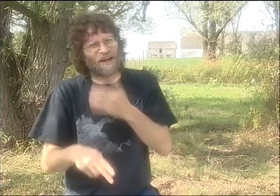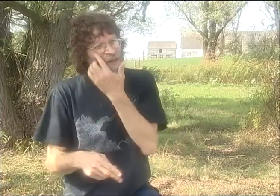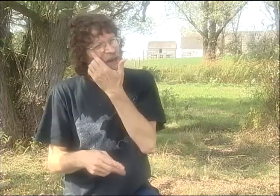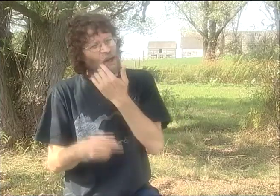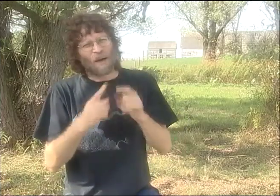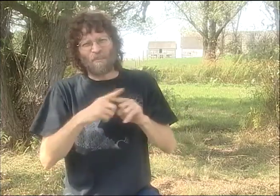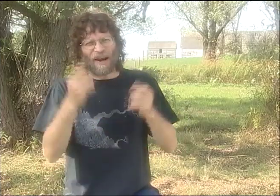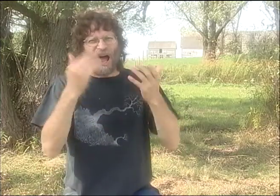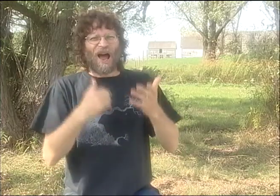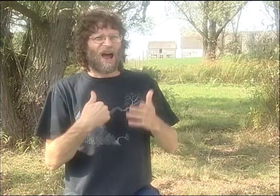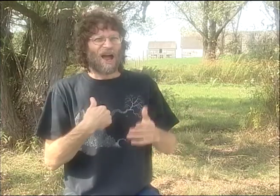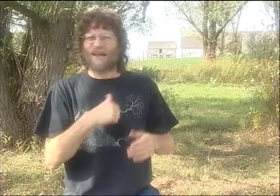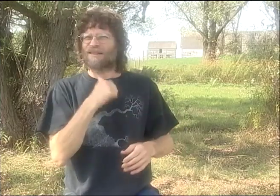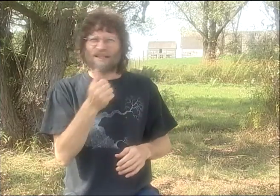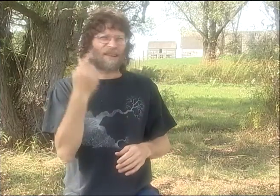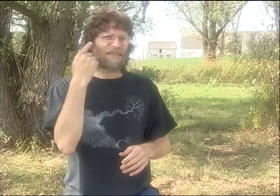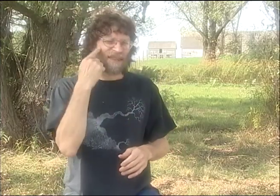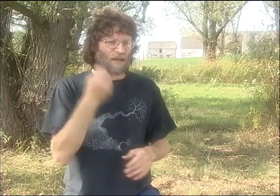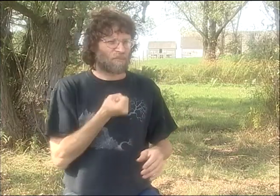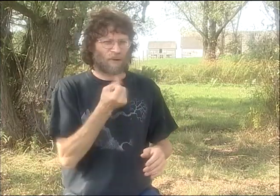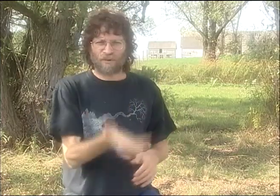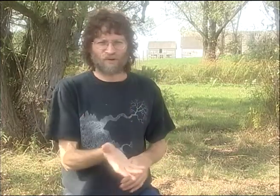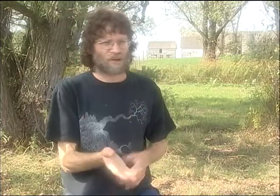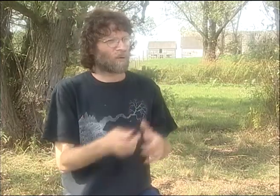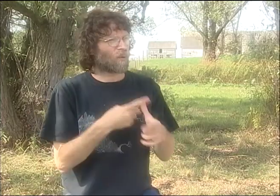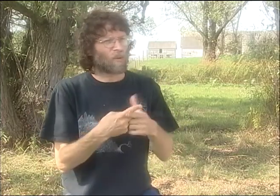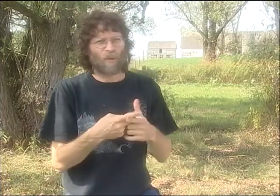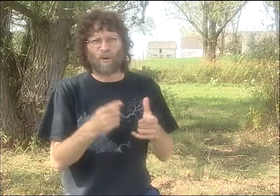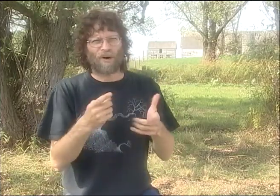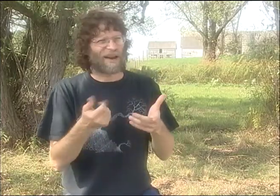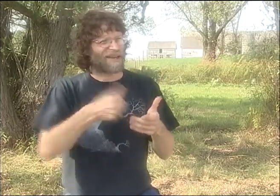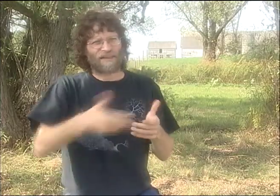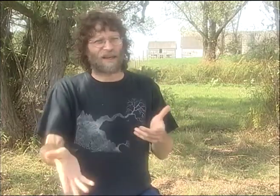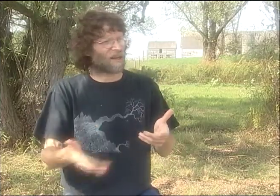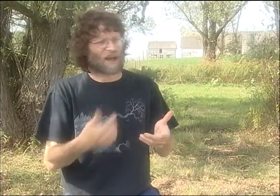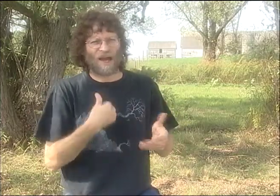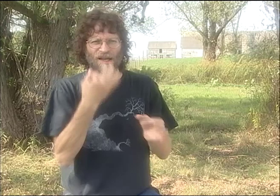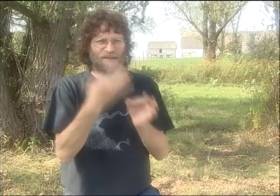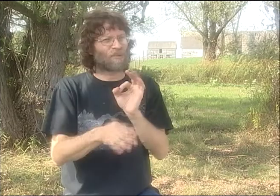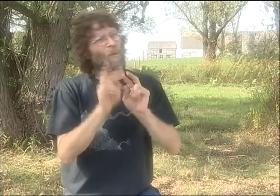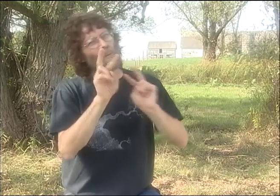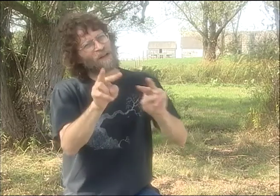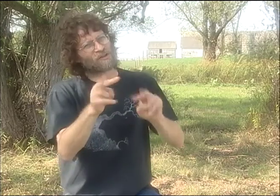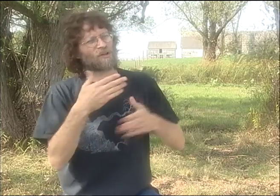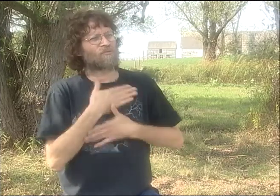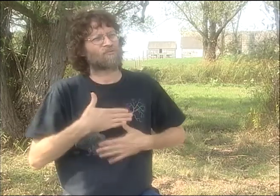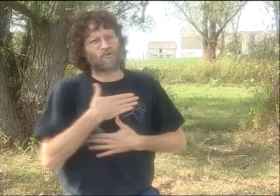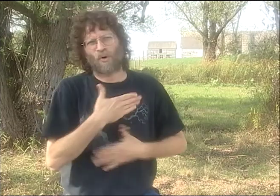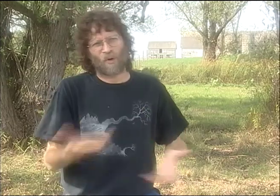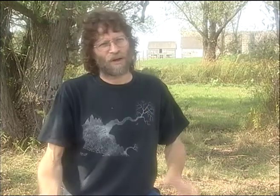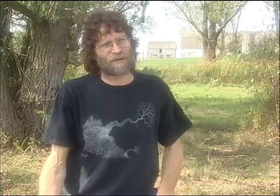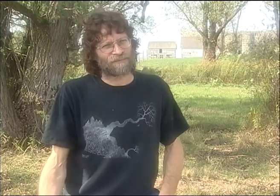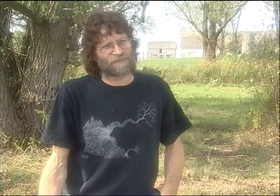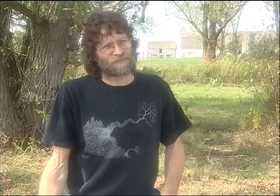AND IT WAS SO FUN, JUST REALLY FUN. I DIDN'T LABEL IT AS POETRY.